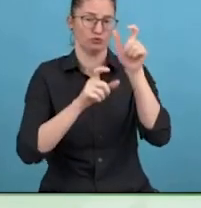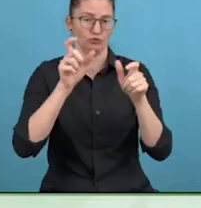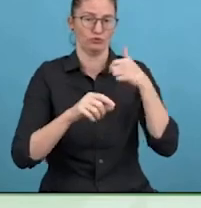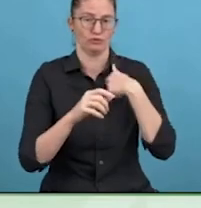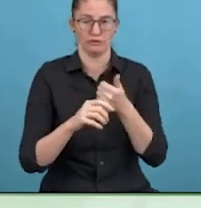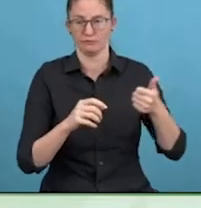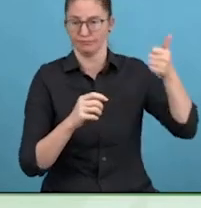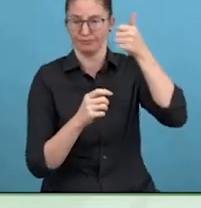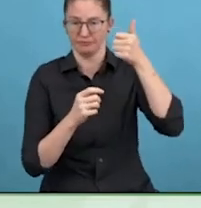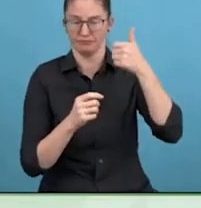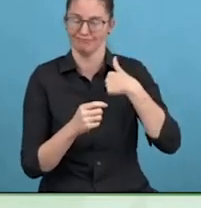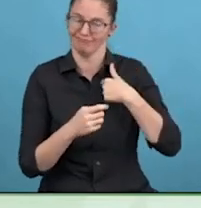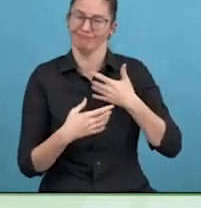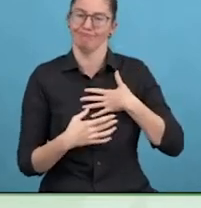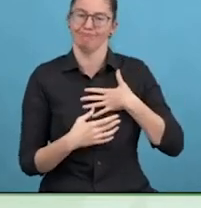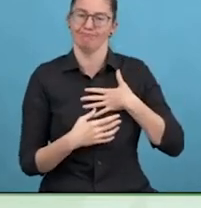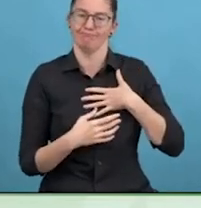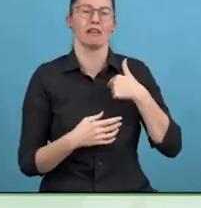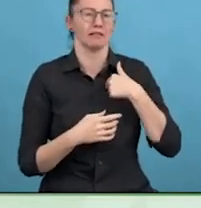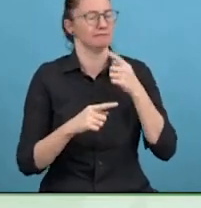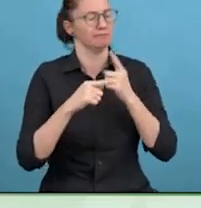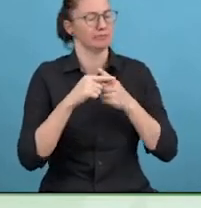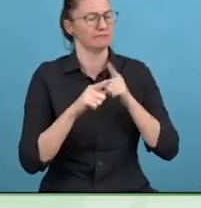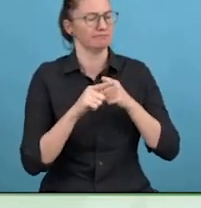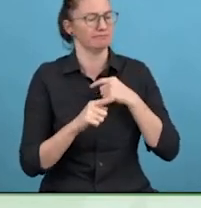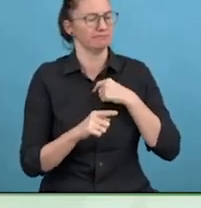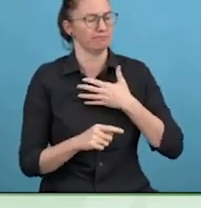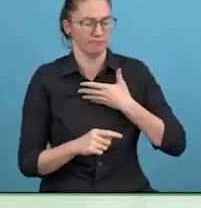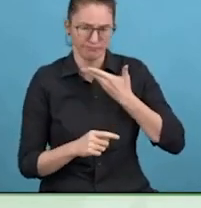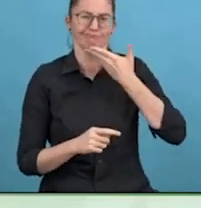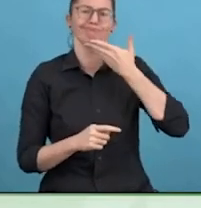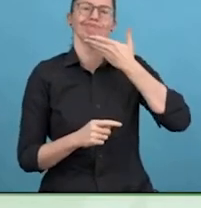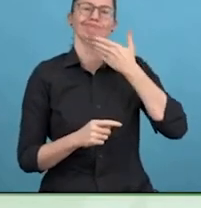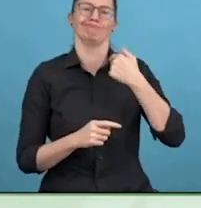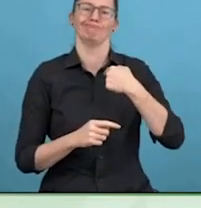Wow, thank you so much. That is quite a CBE.